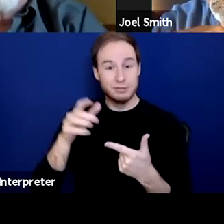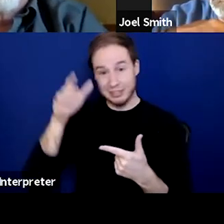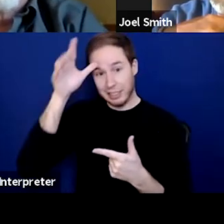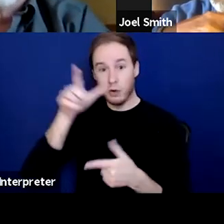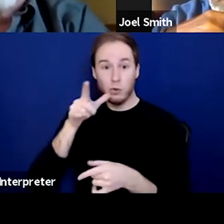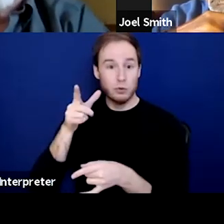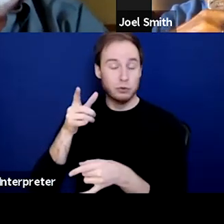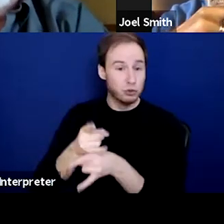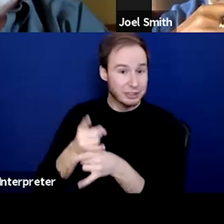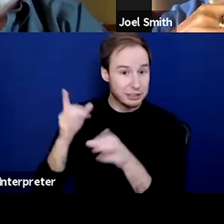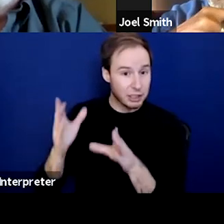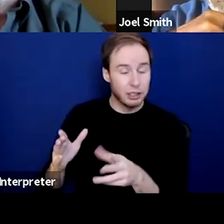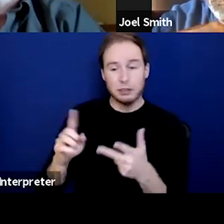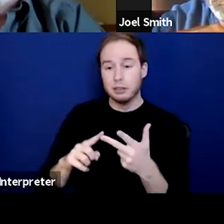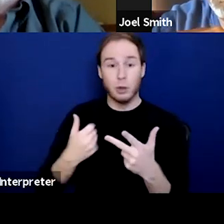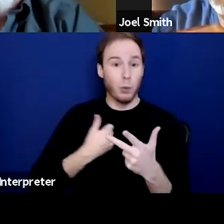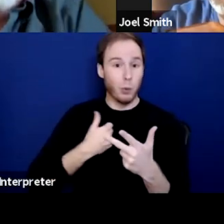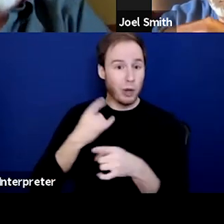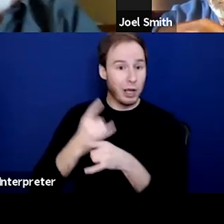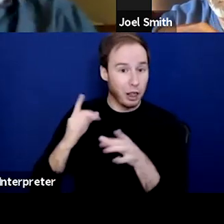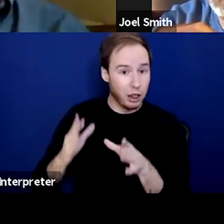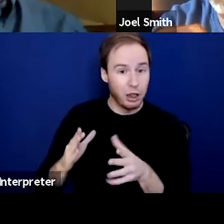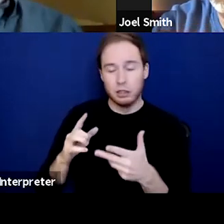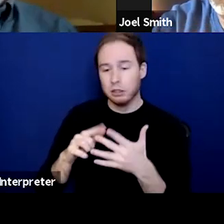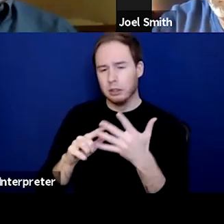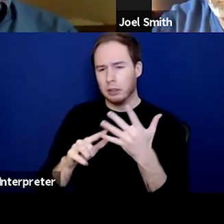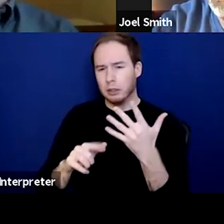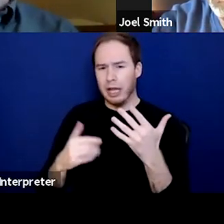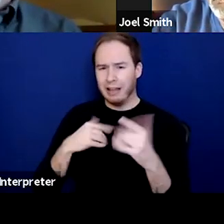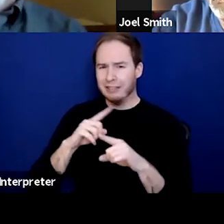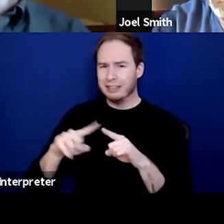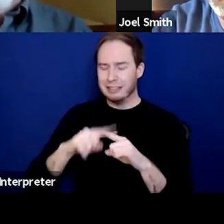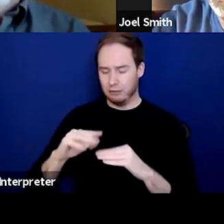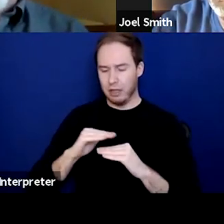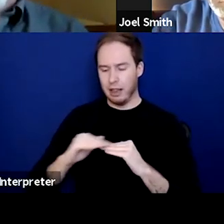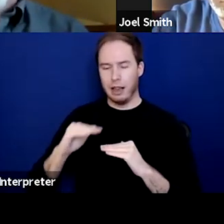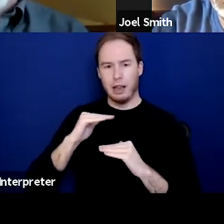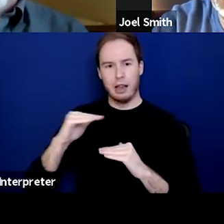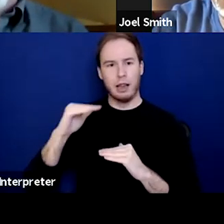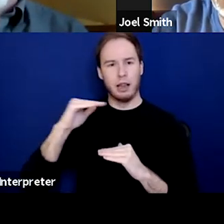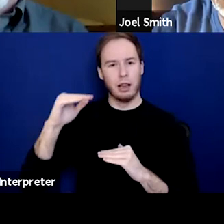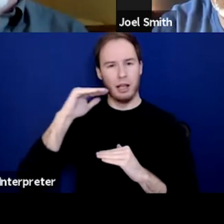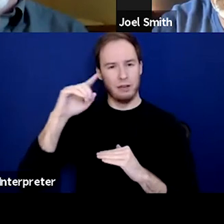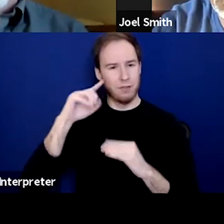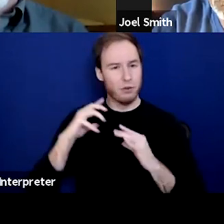recovered from her own alcoholism. So, I feel like there's layers to recovery, right? And I've recovered over the last 11 years